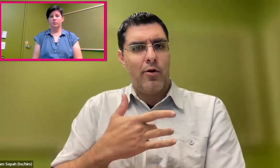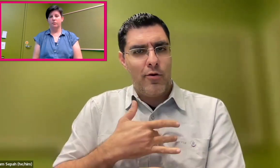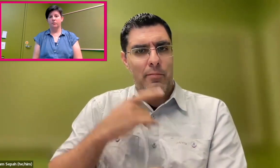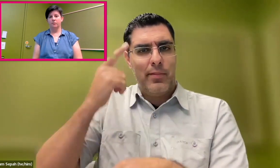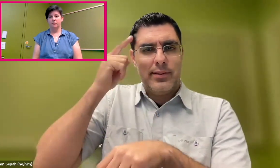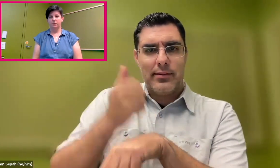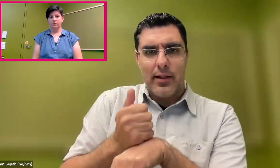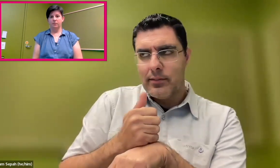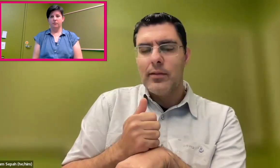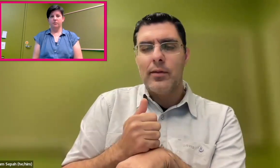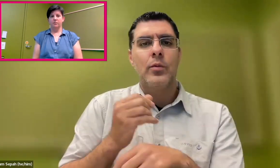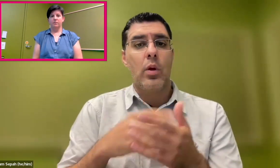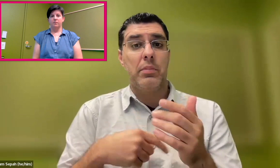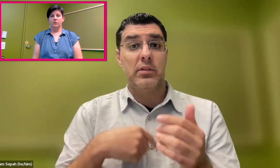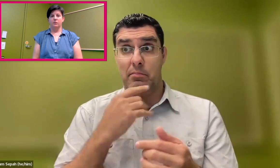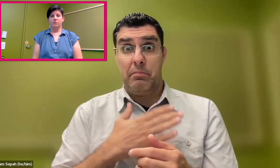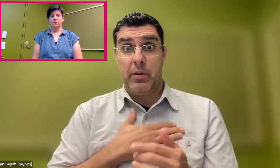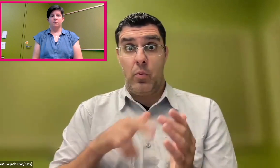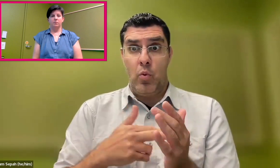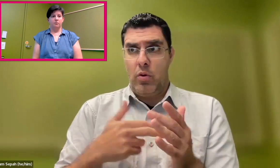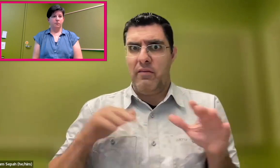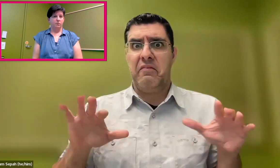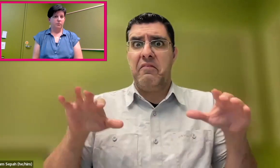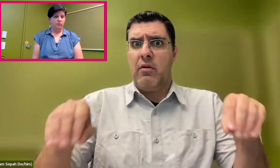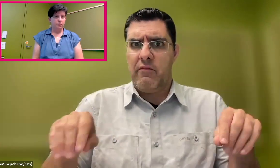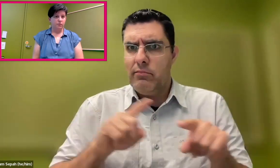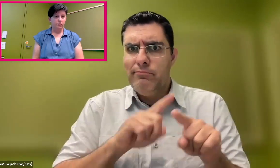But again, their heart was in the right place. They had the right mindset.